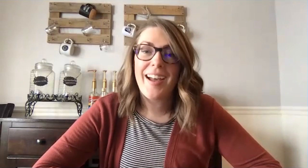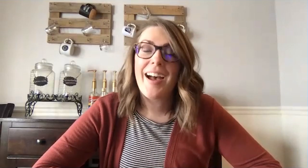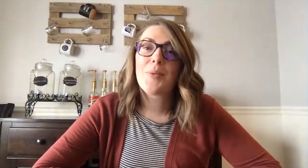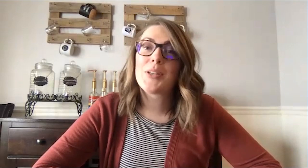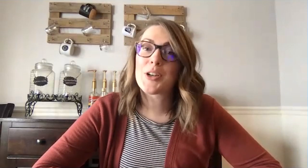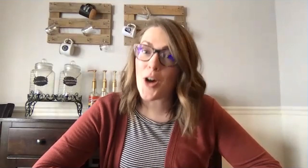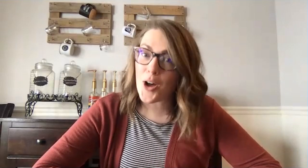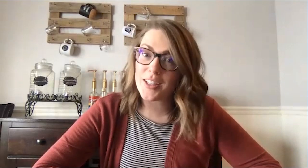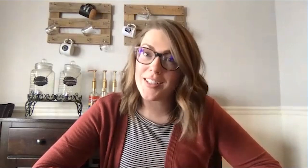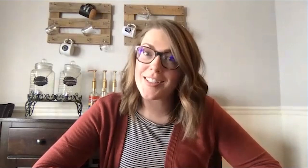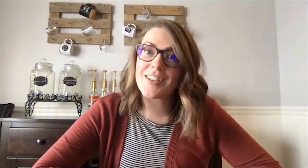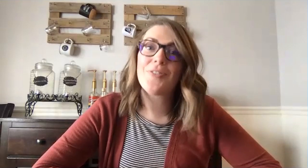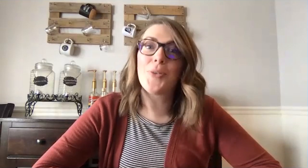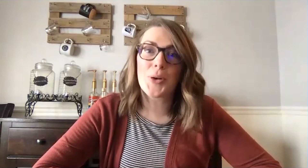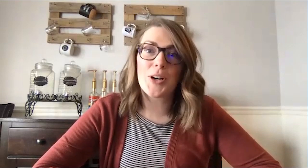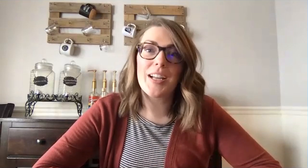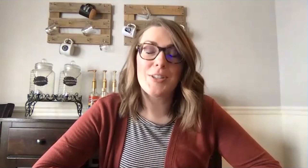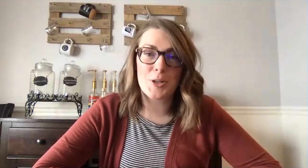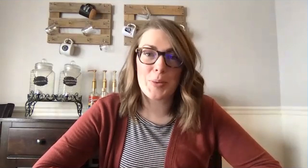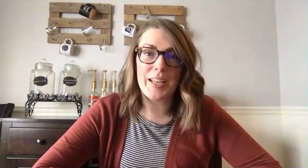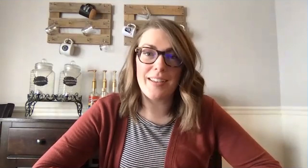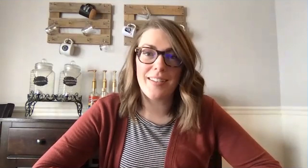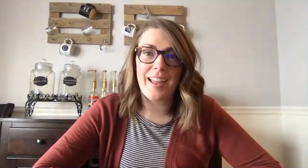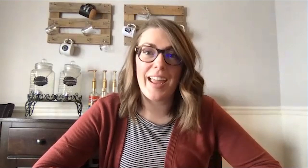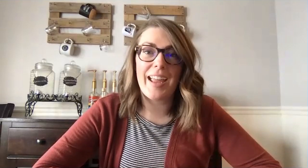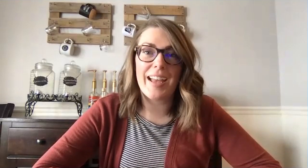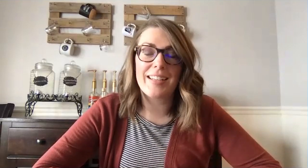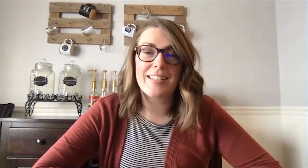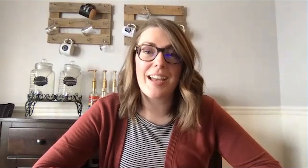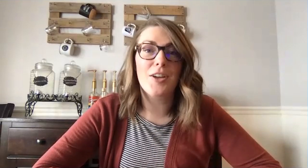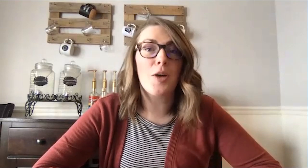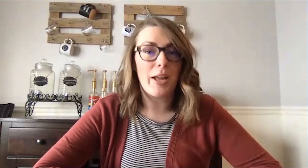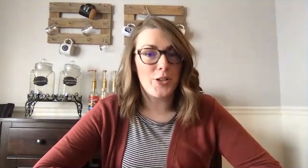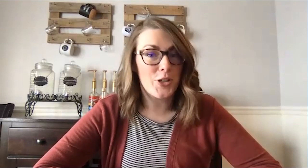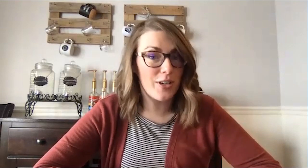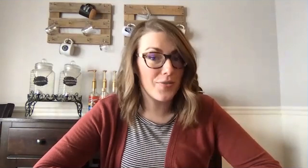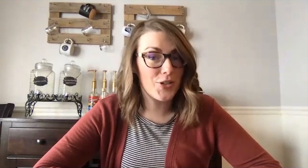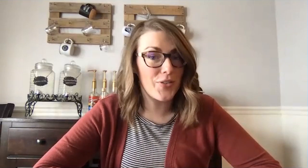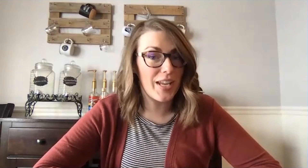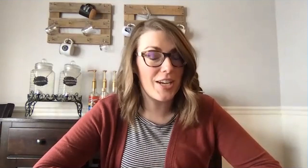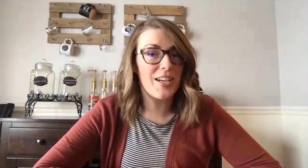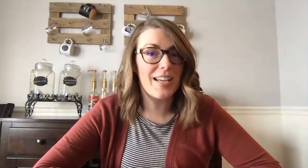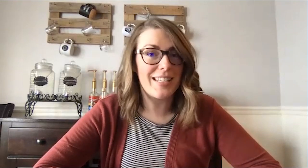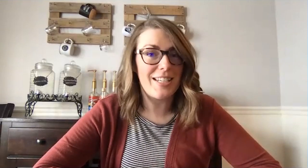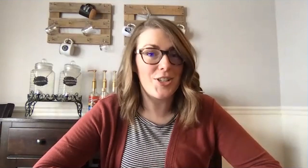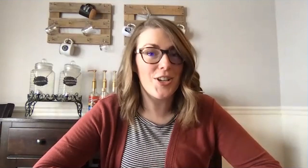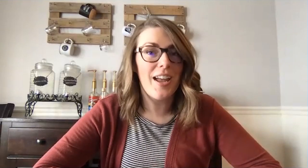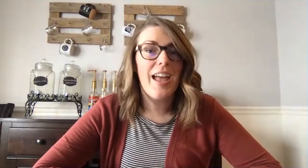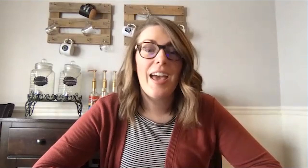i went to college for interpreting and i've got my alternative certification as a teacher and i